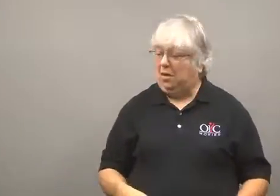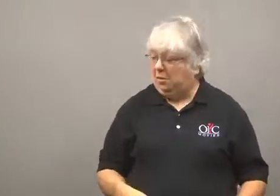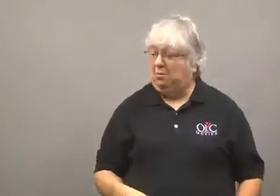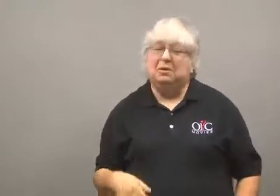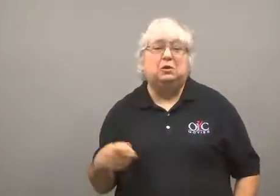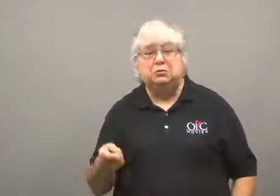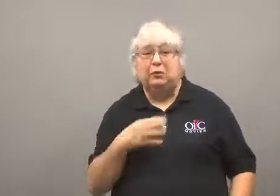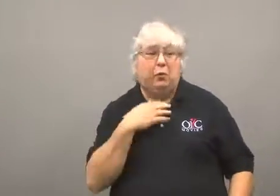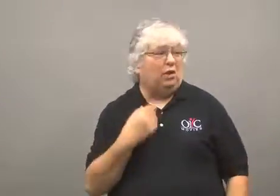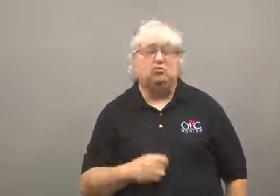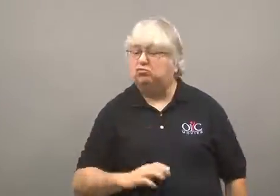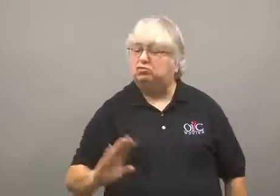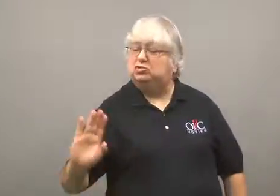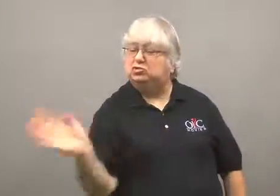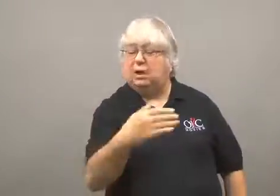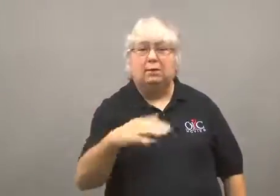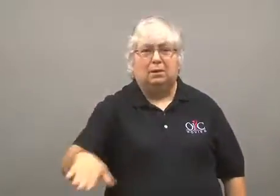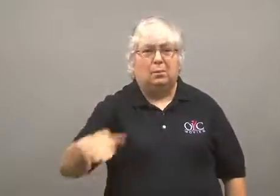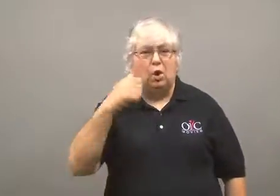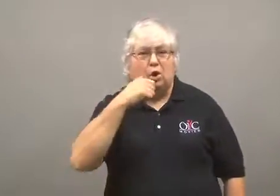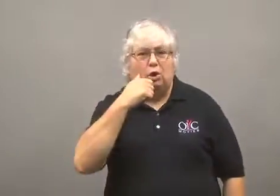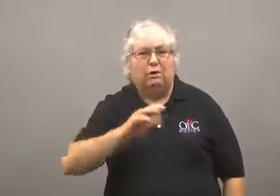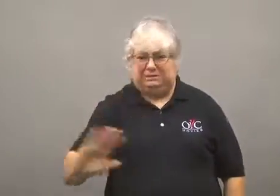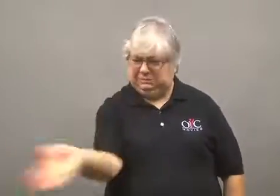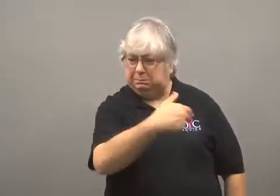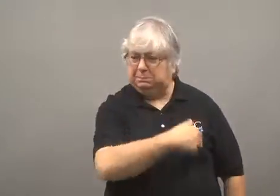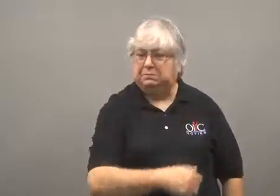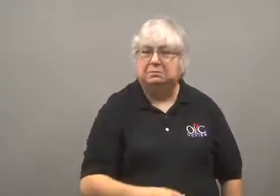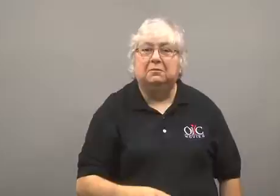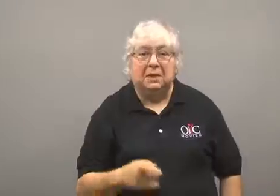The drunk lady slapped a little girl.